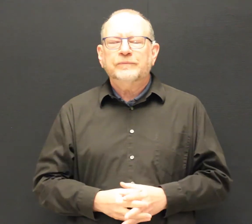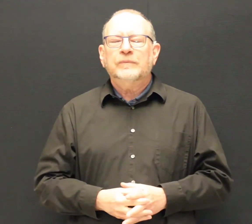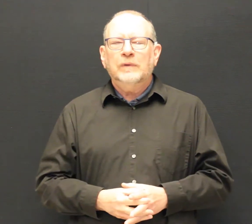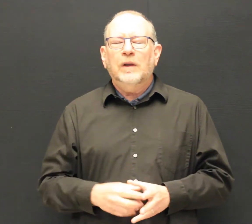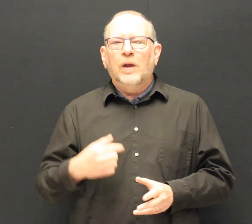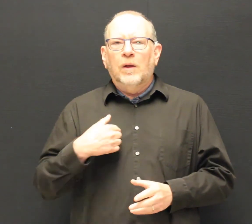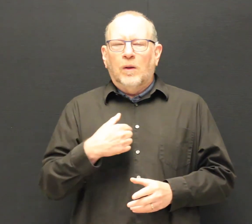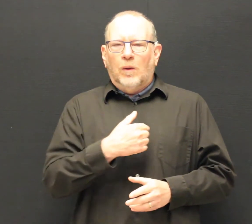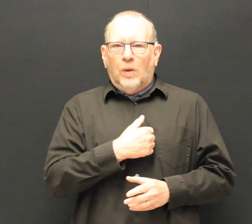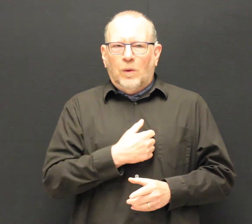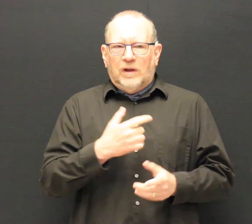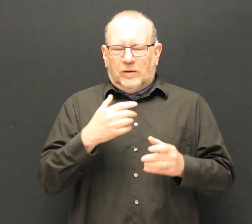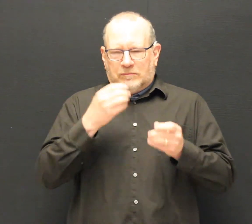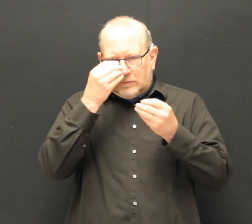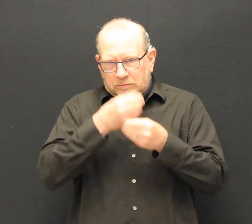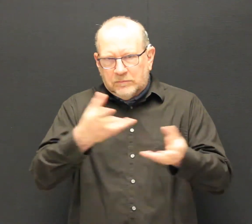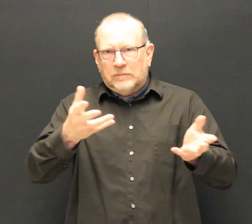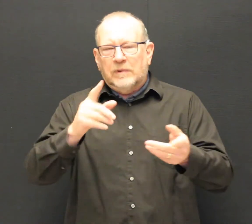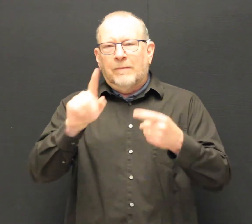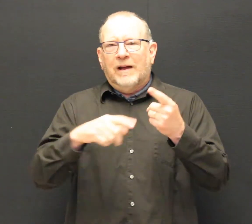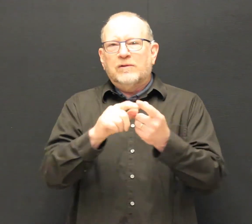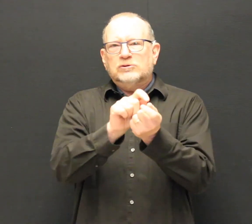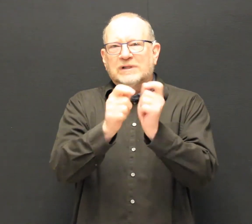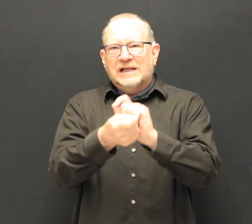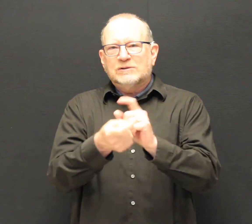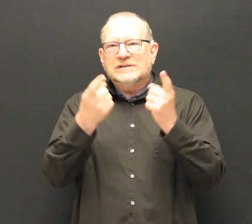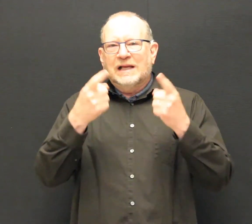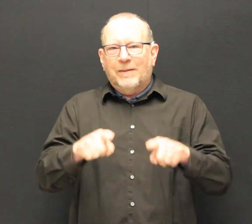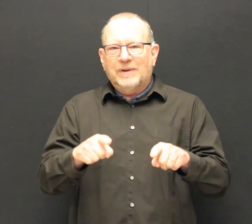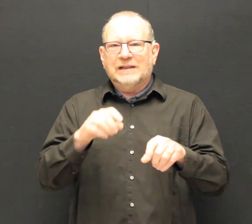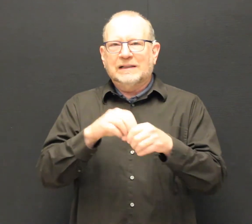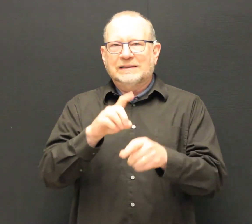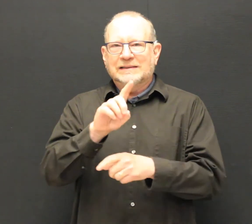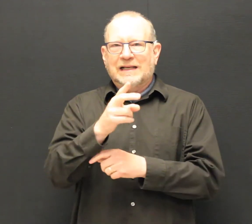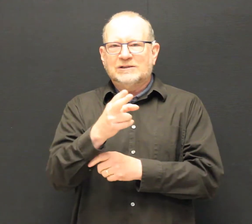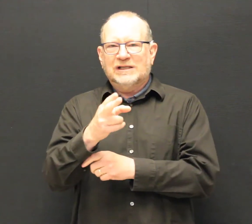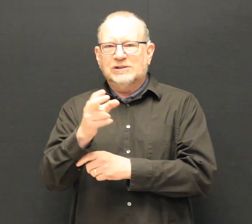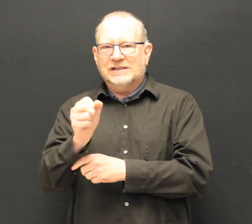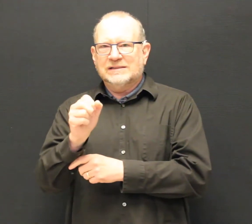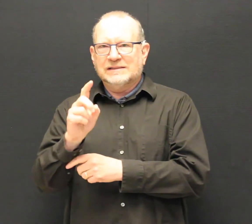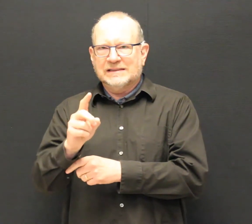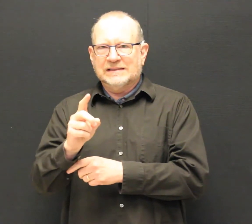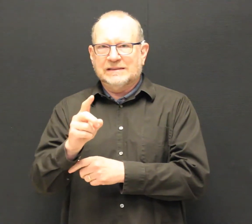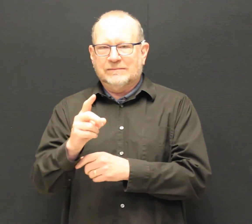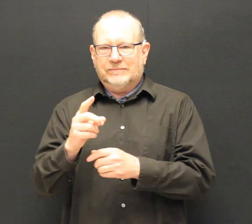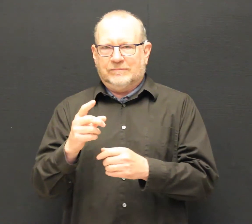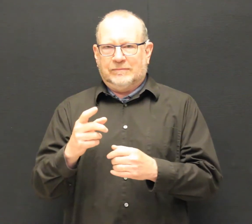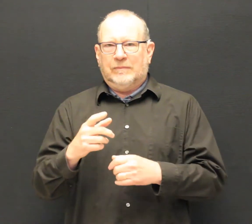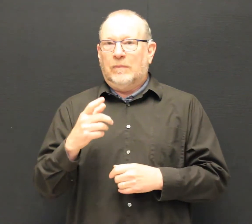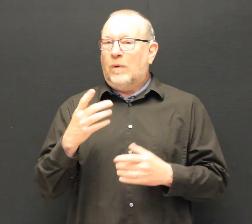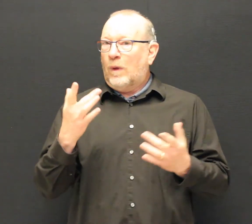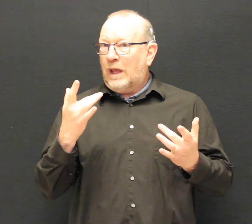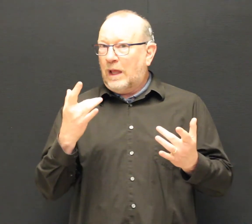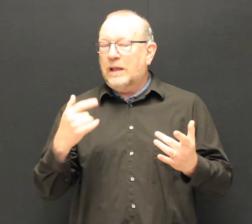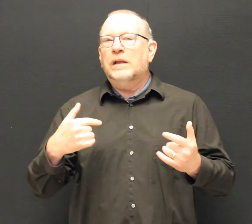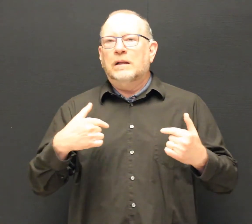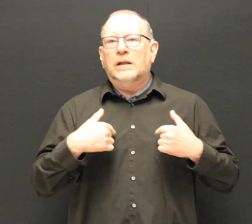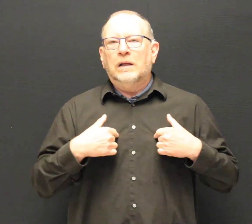is to inform you of changes that are happening at DHHSD. I am retiring,